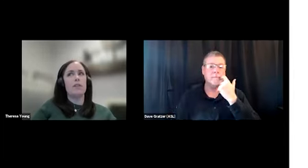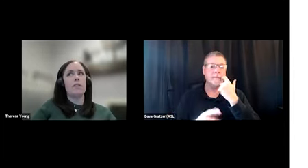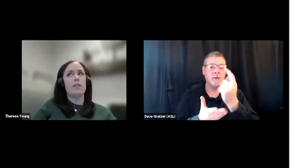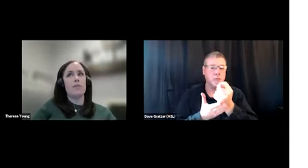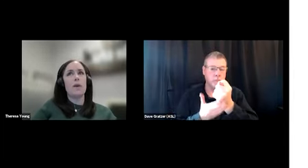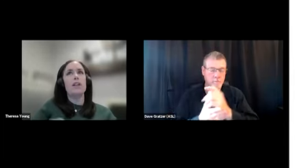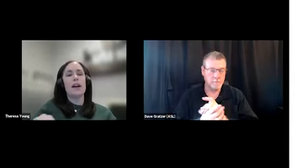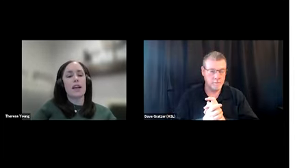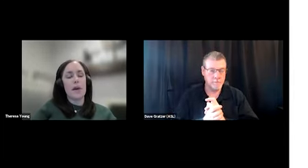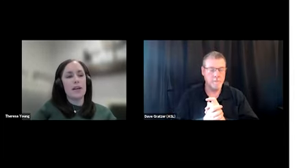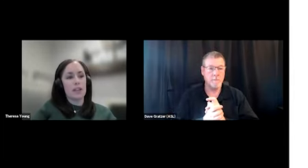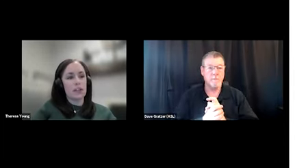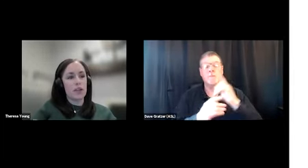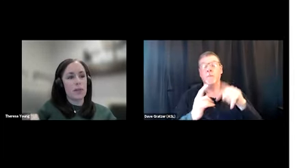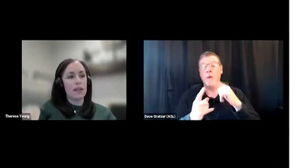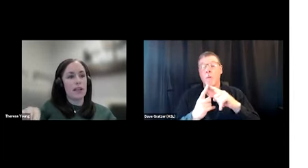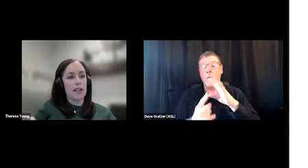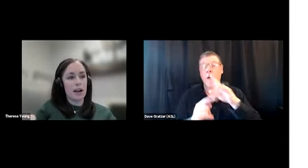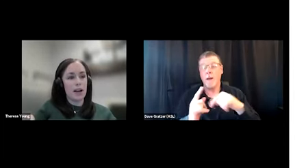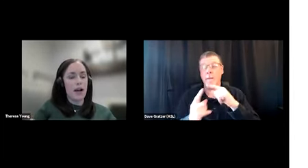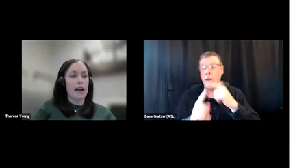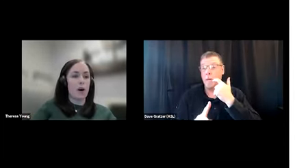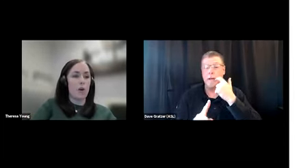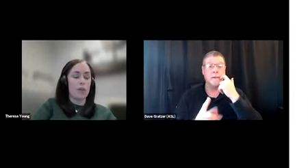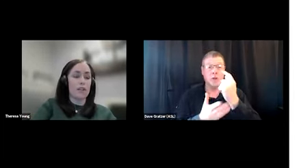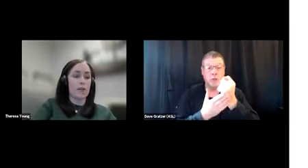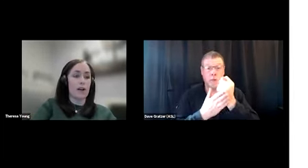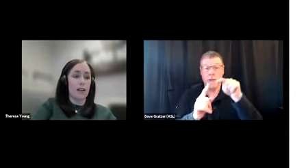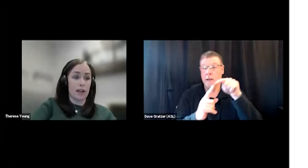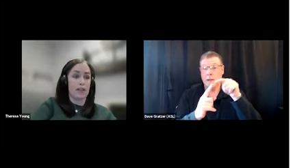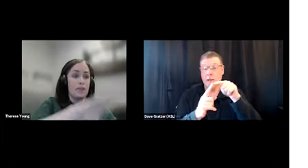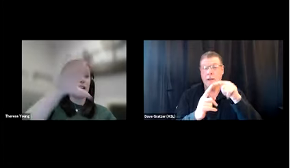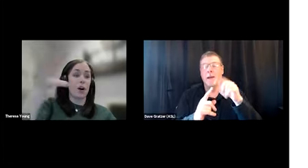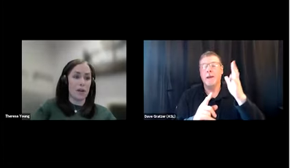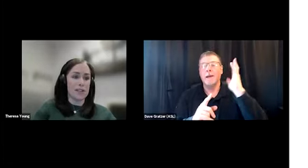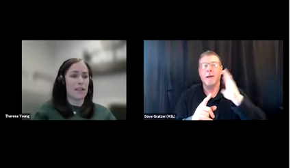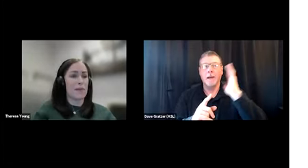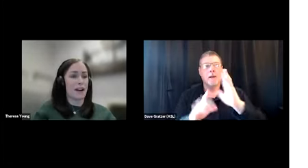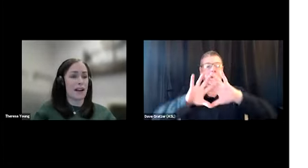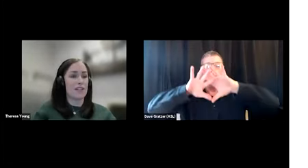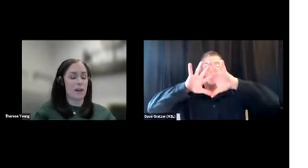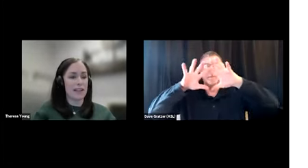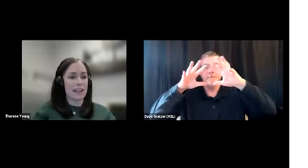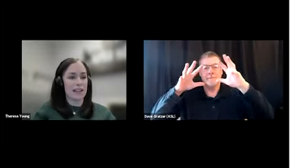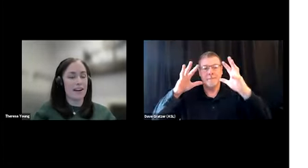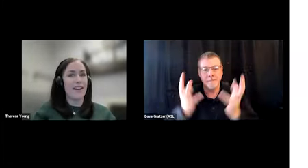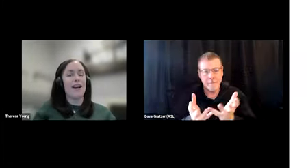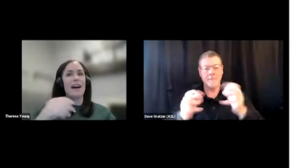And when we're talking about addiction treatment here, I know previously we called out, like, it's really a whole system, it all has to work together,